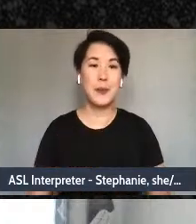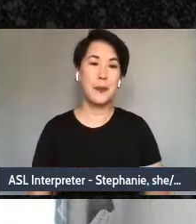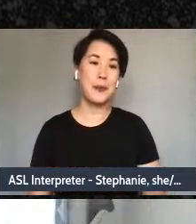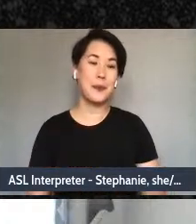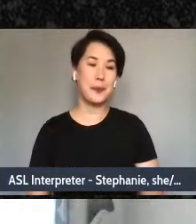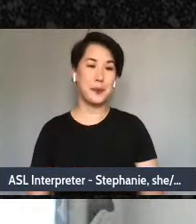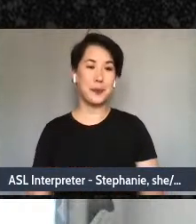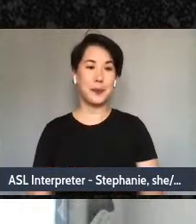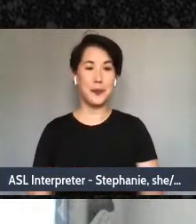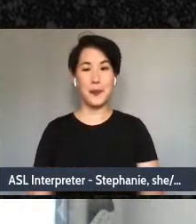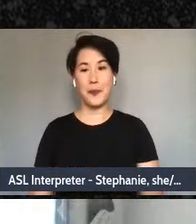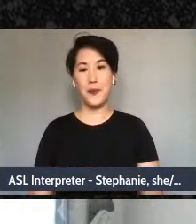And I saw